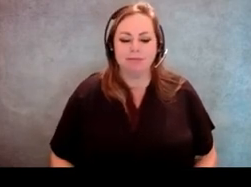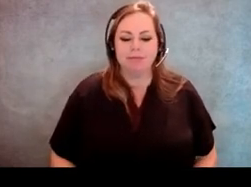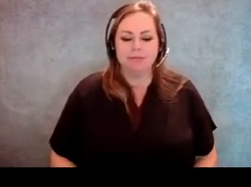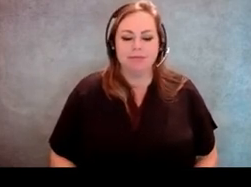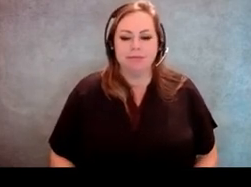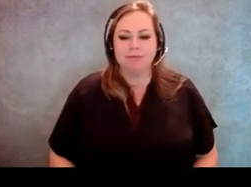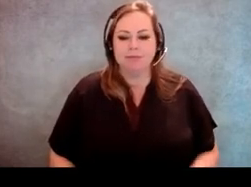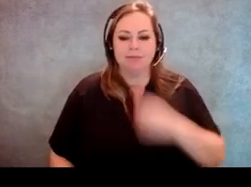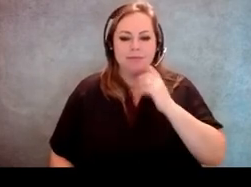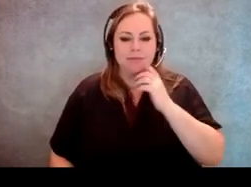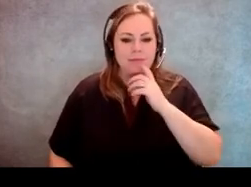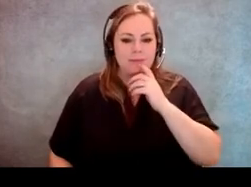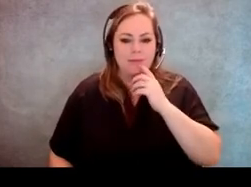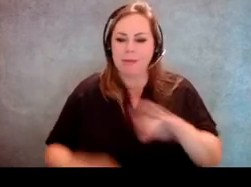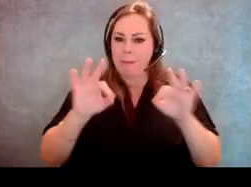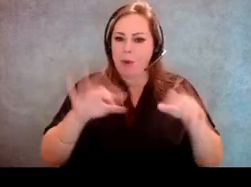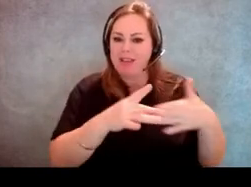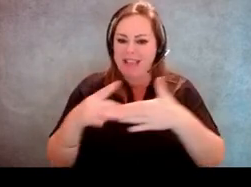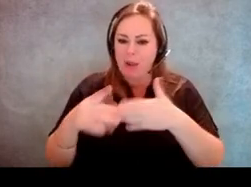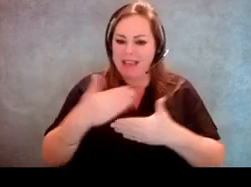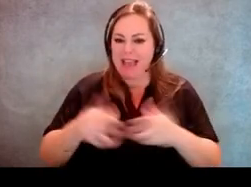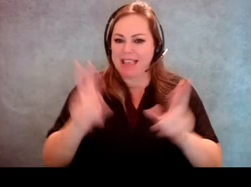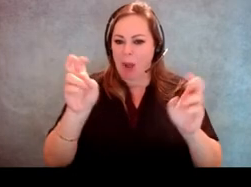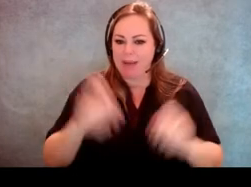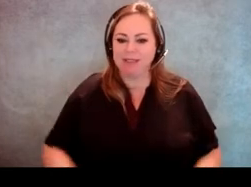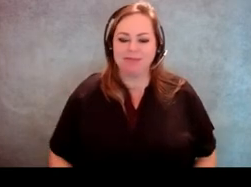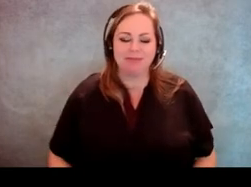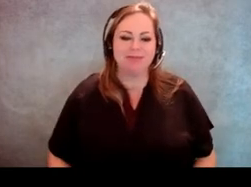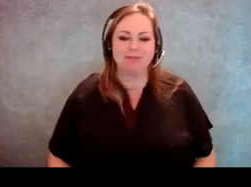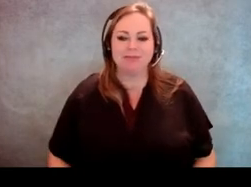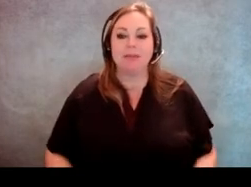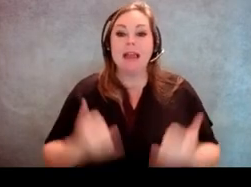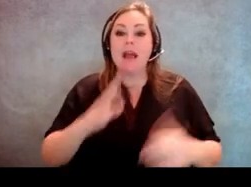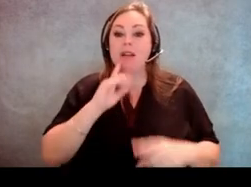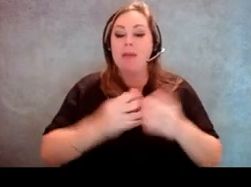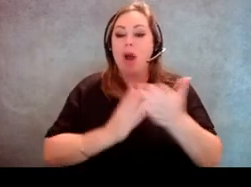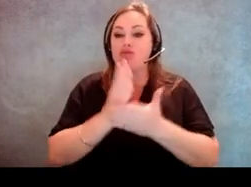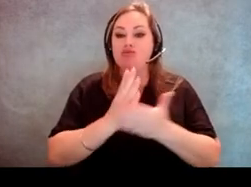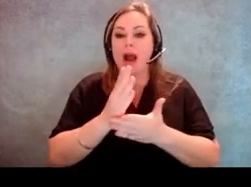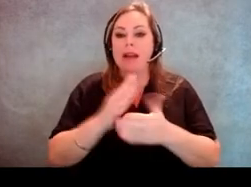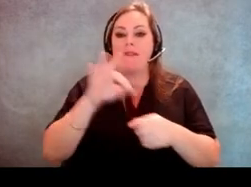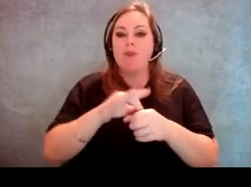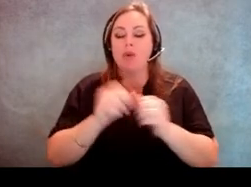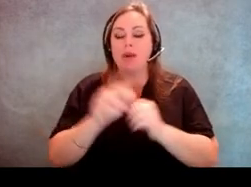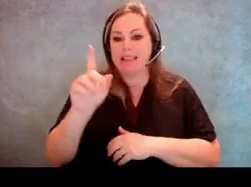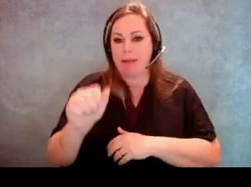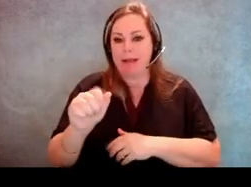[Molly Broadway] It's a nice segue. [Jeff Miller] Yeah, so let's go ahead and talk about rights of voters with disabilities to accommodations